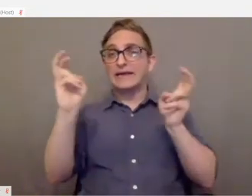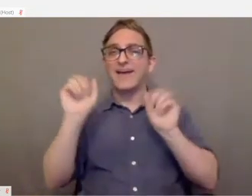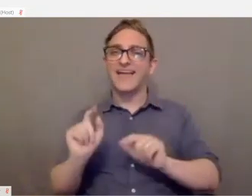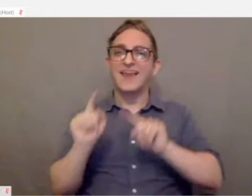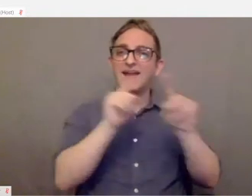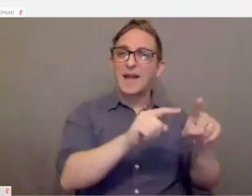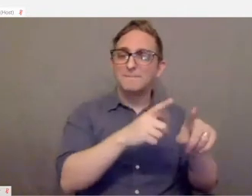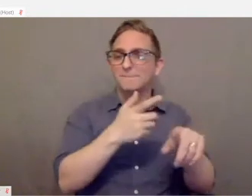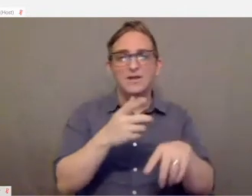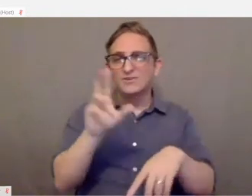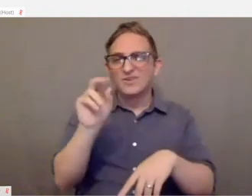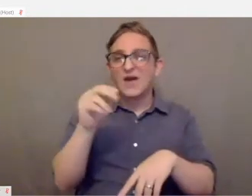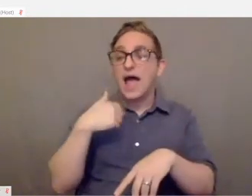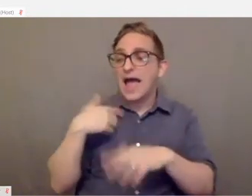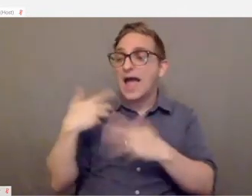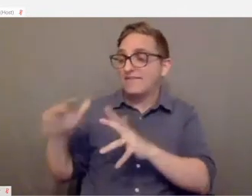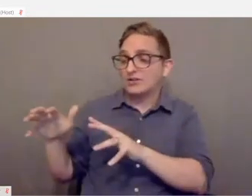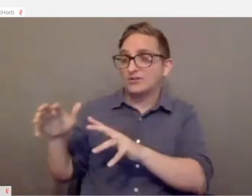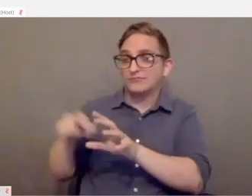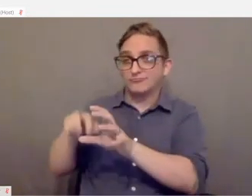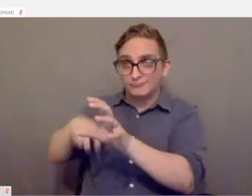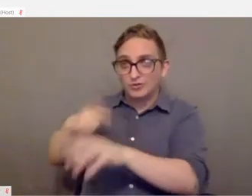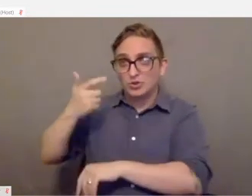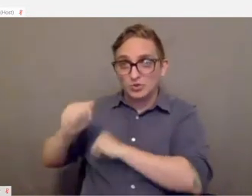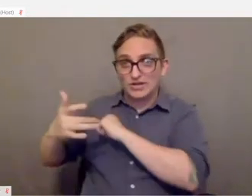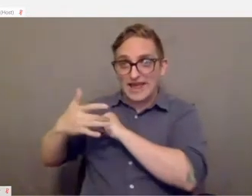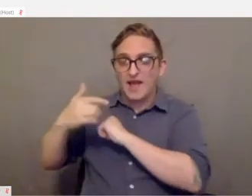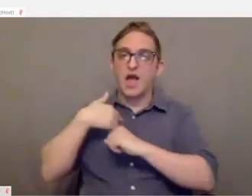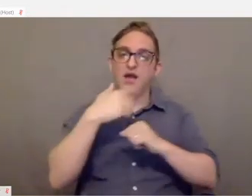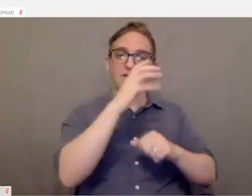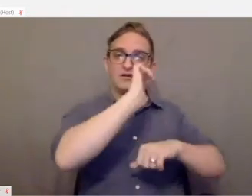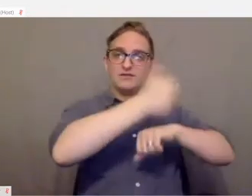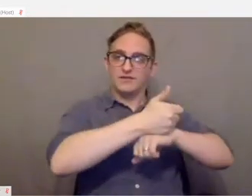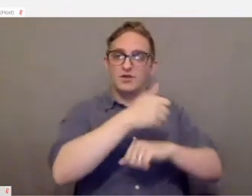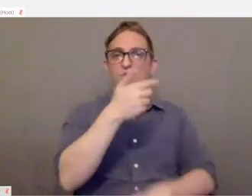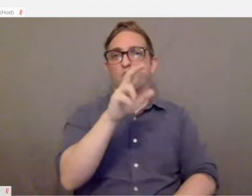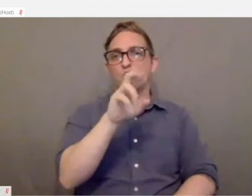I wound up leaving Georgia tech and creating rebel tech consulting so I could provide services